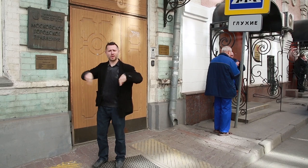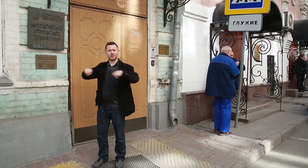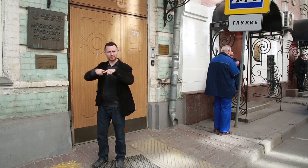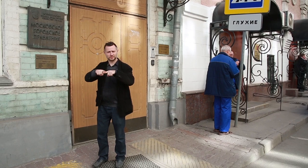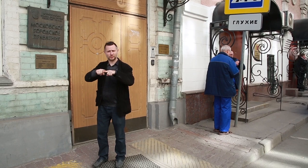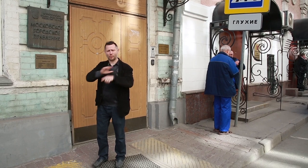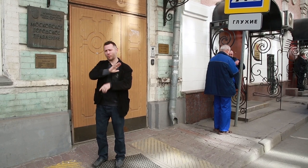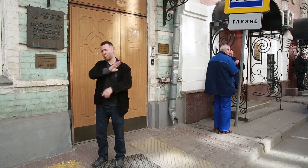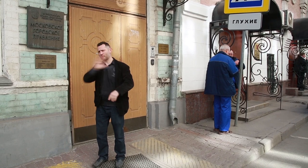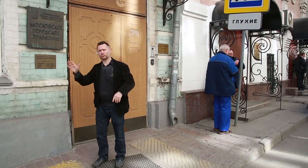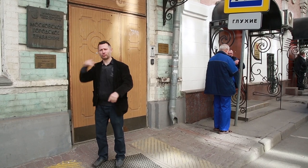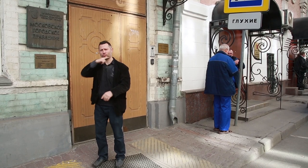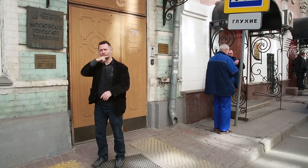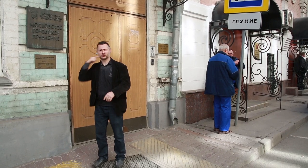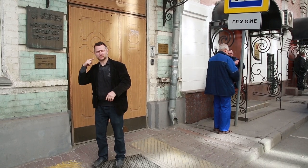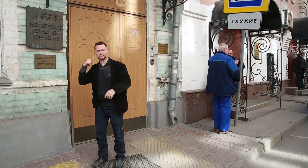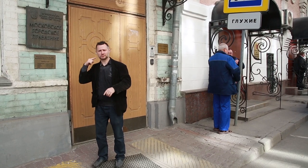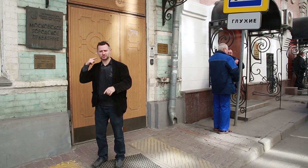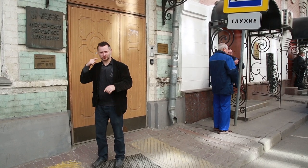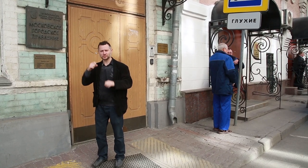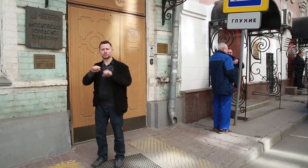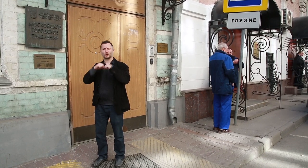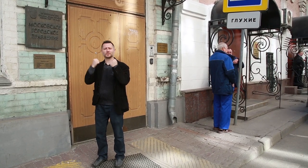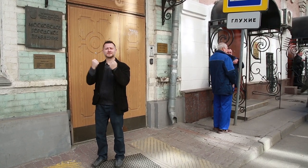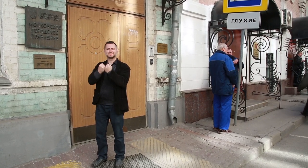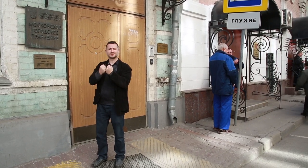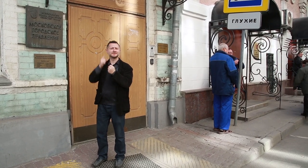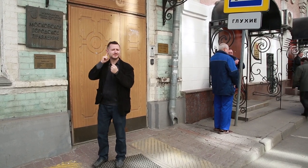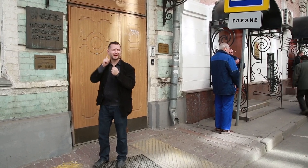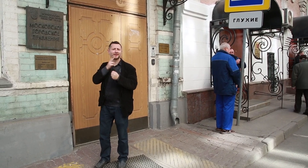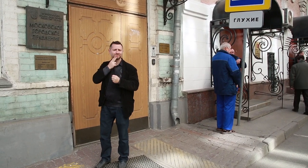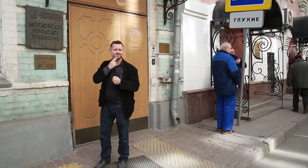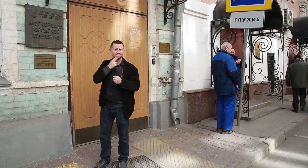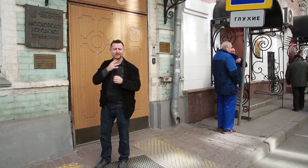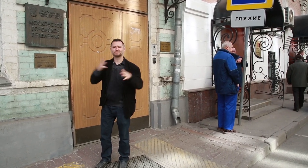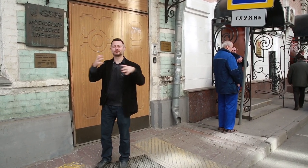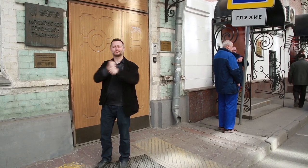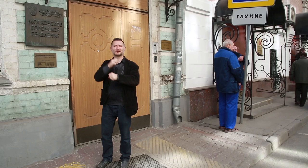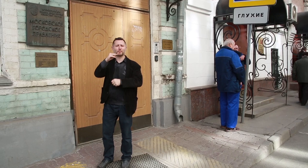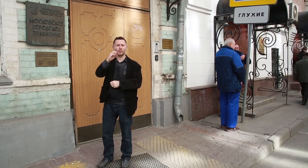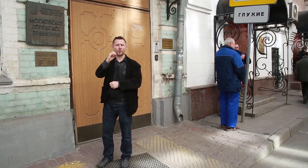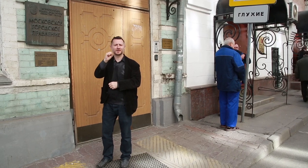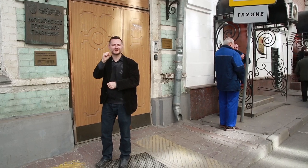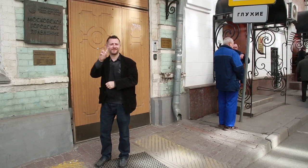of the All-Russian Society of the Deaf, MosVOG